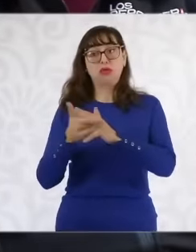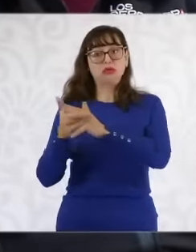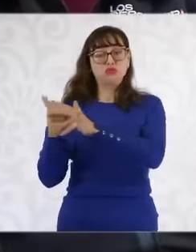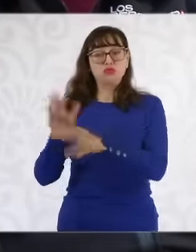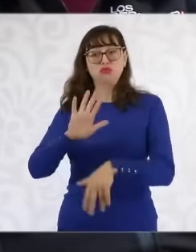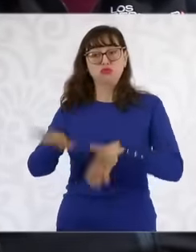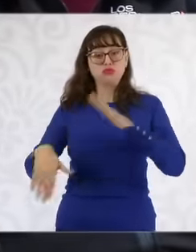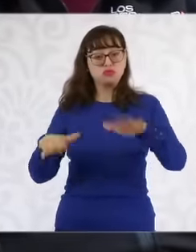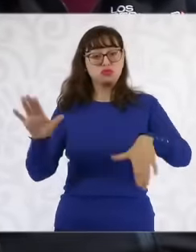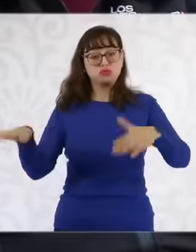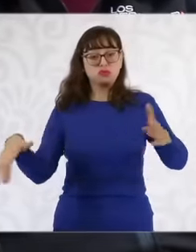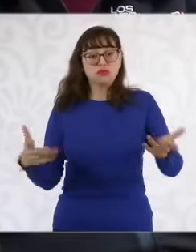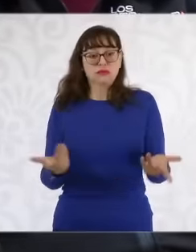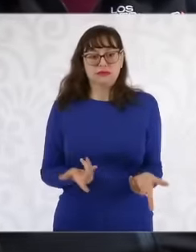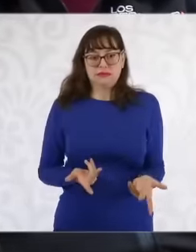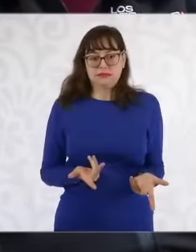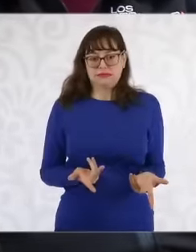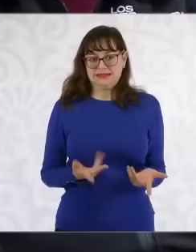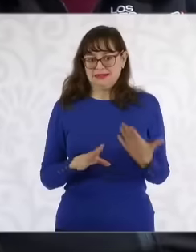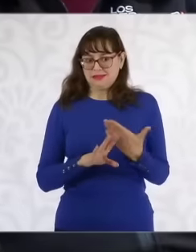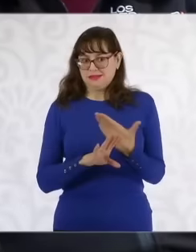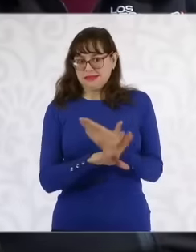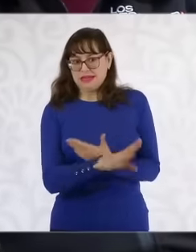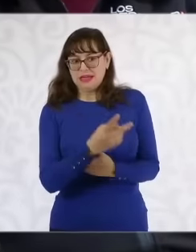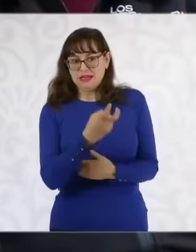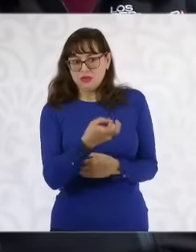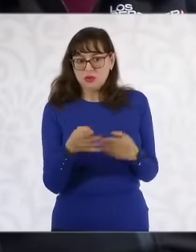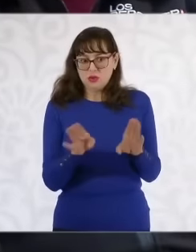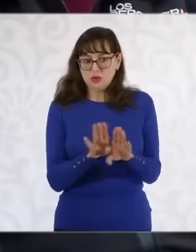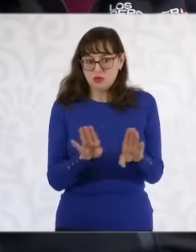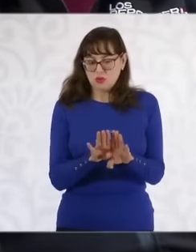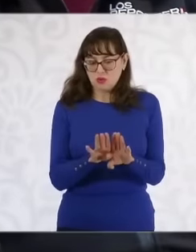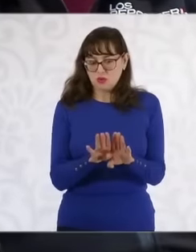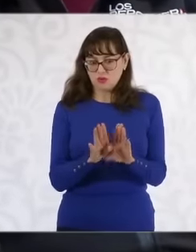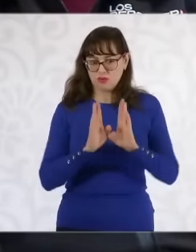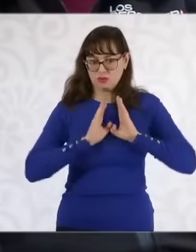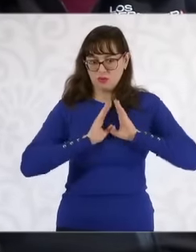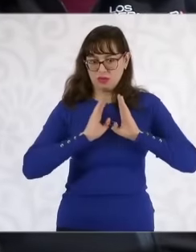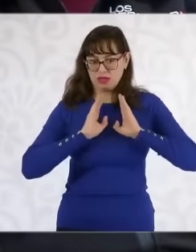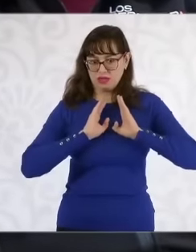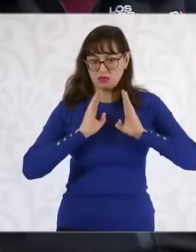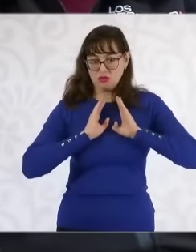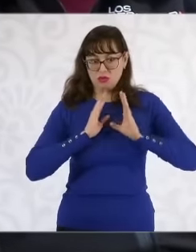continuing to occur, especially when we have military elements who give their version and which is the one that is